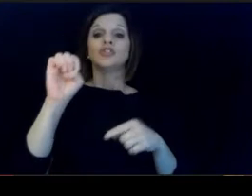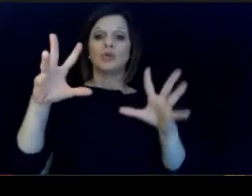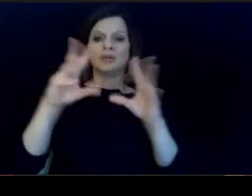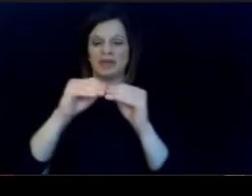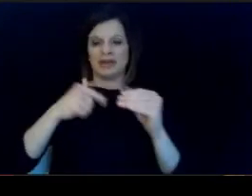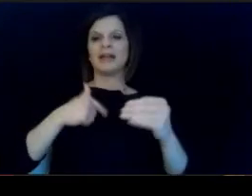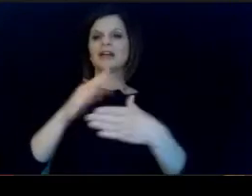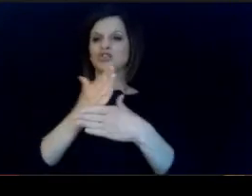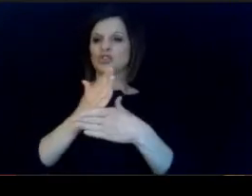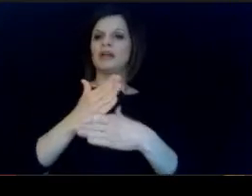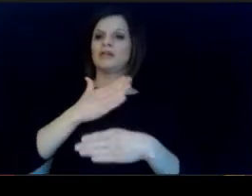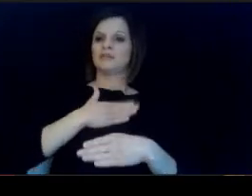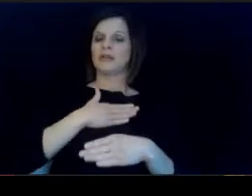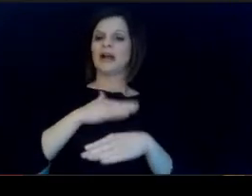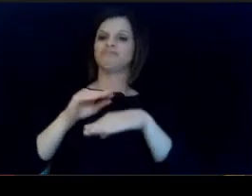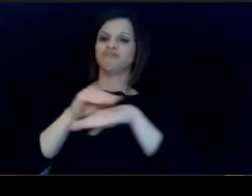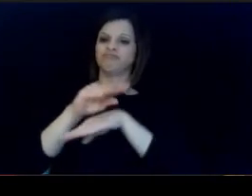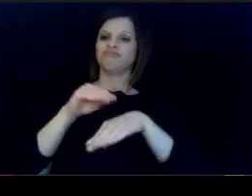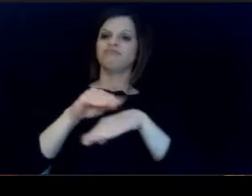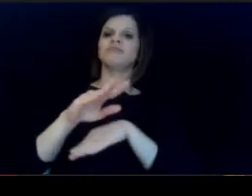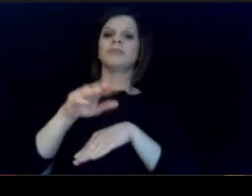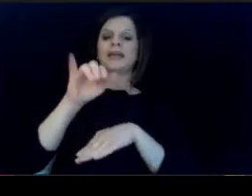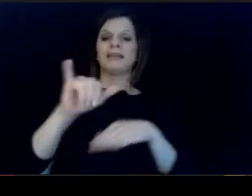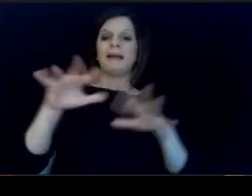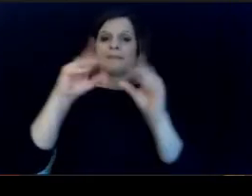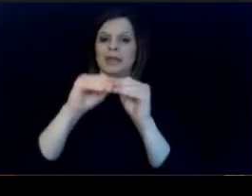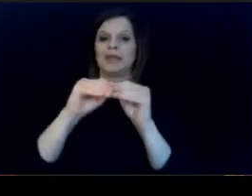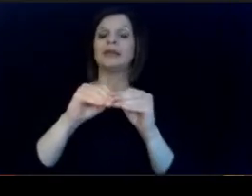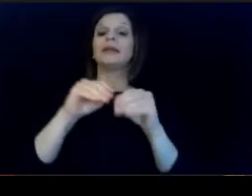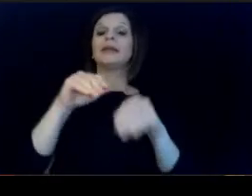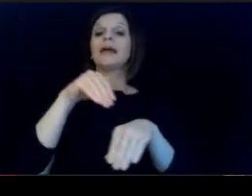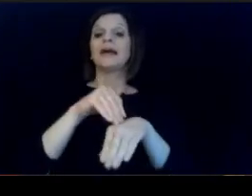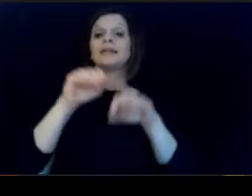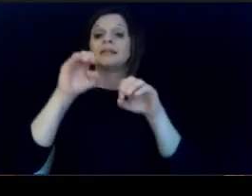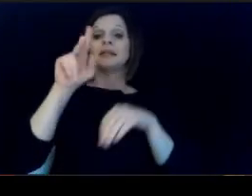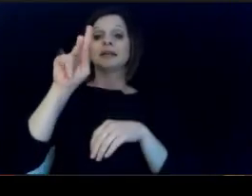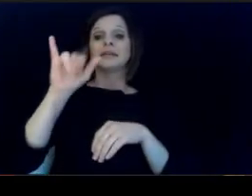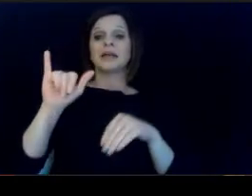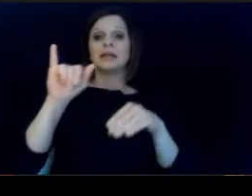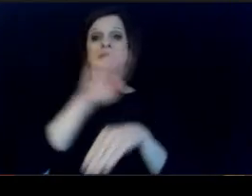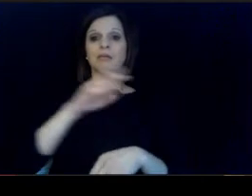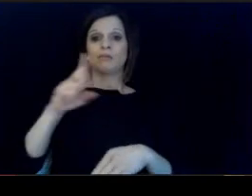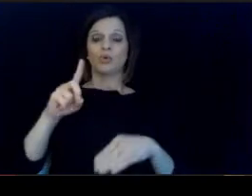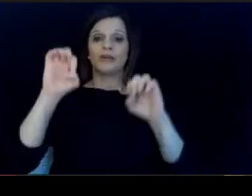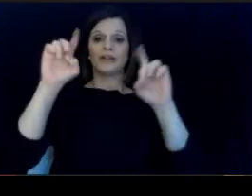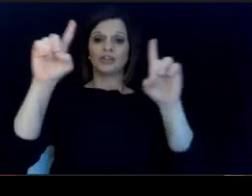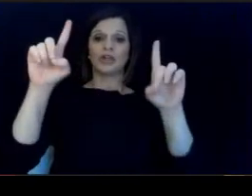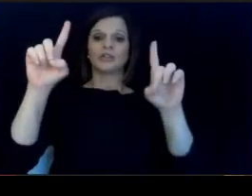Education. So I'm excited that this vision will. be fulfilled through this relaunch of the Kentucky.